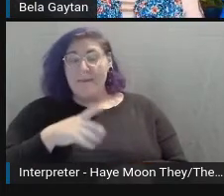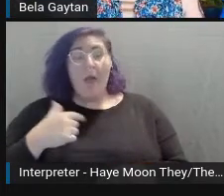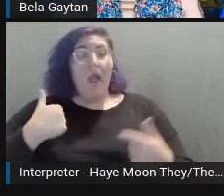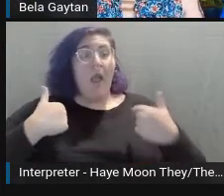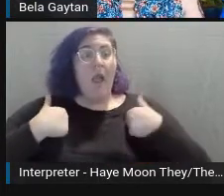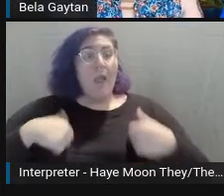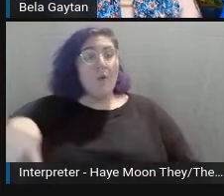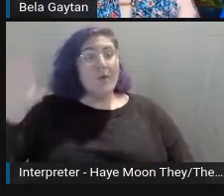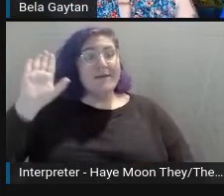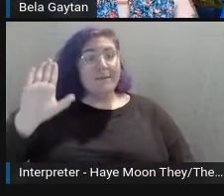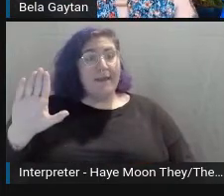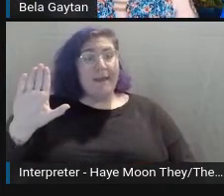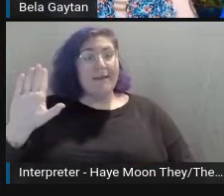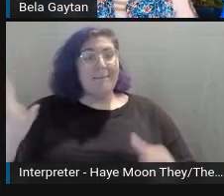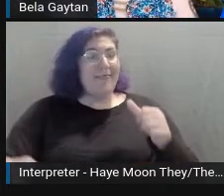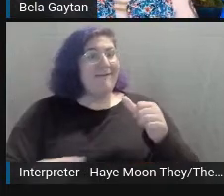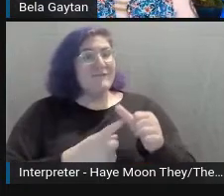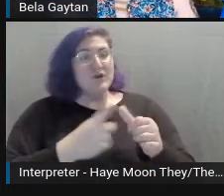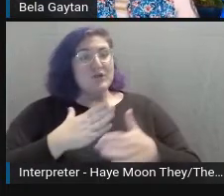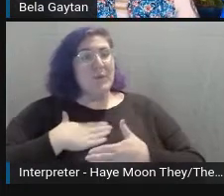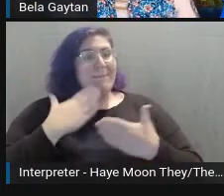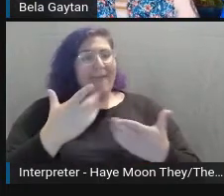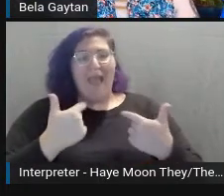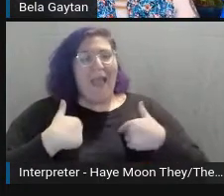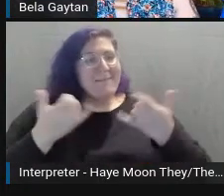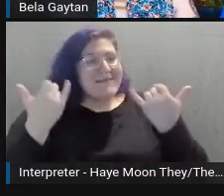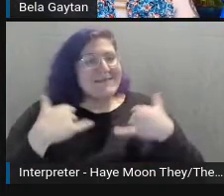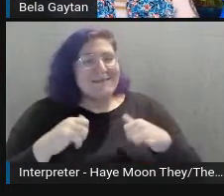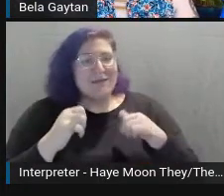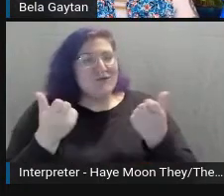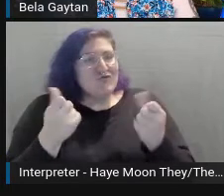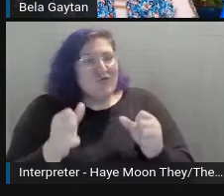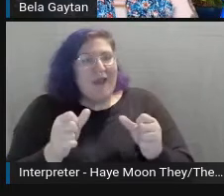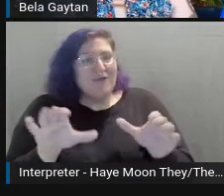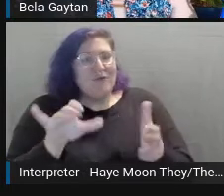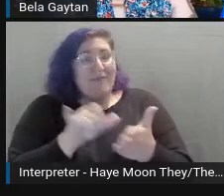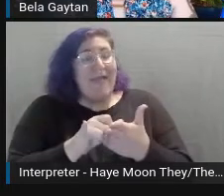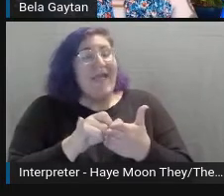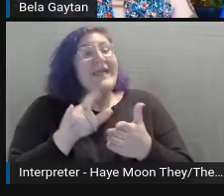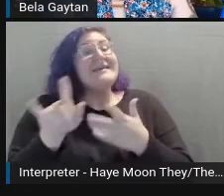that I'm still working on that. Especially with saying, "You guys."